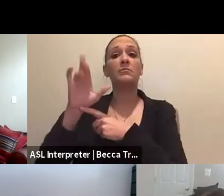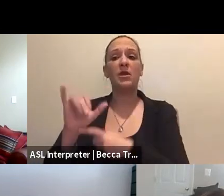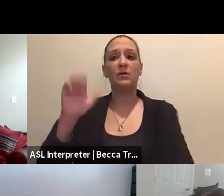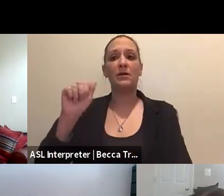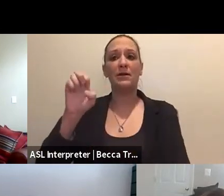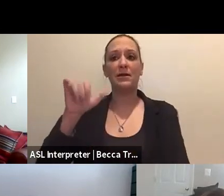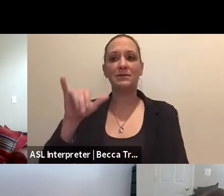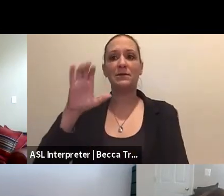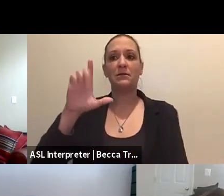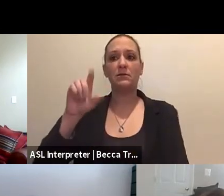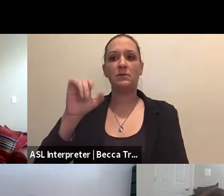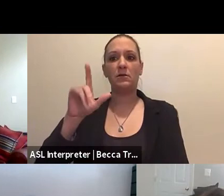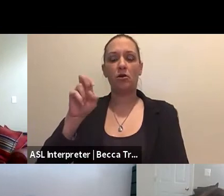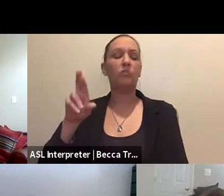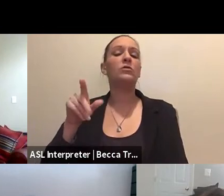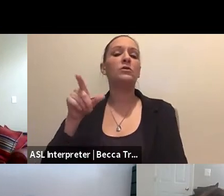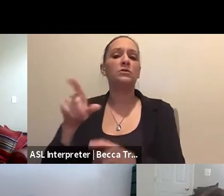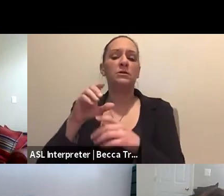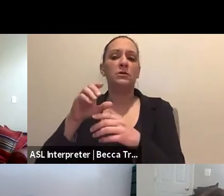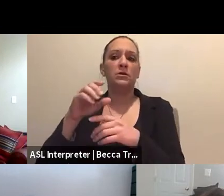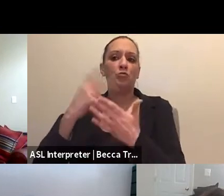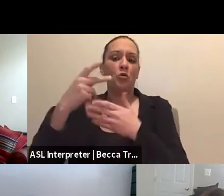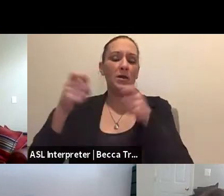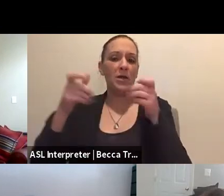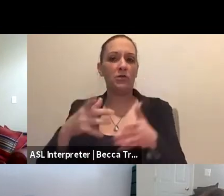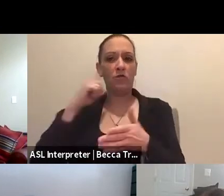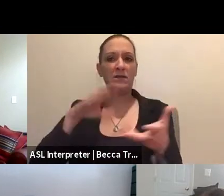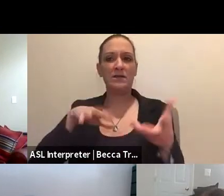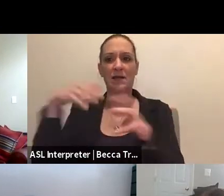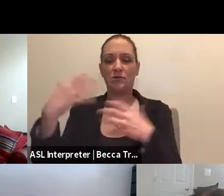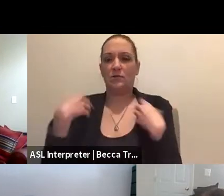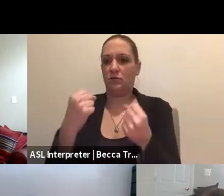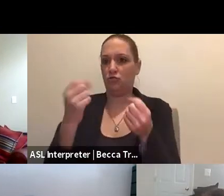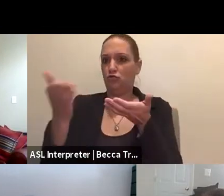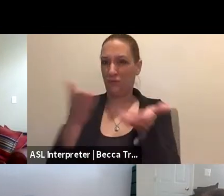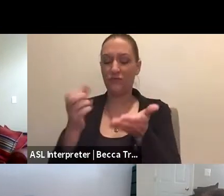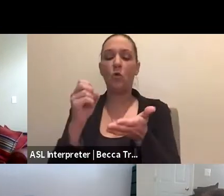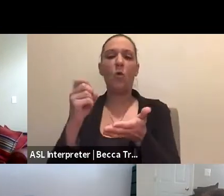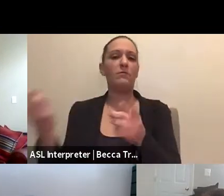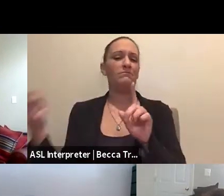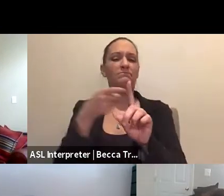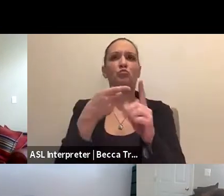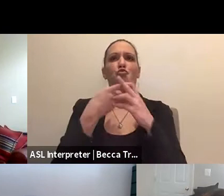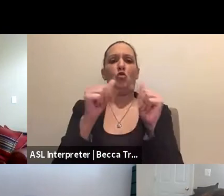Program Manager for Disaster Health Services. So let's start with the big picture.